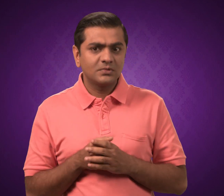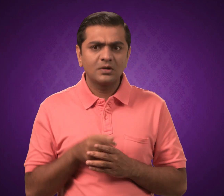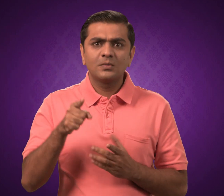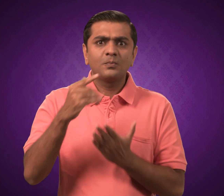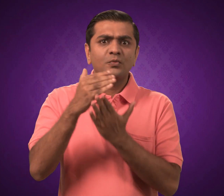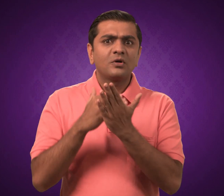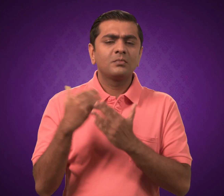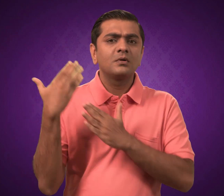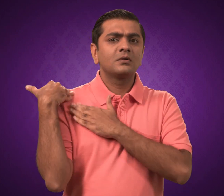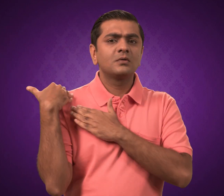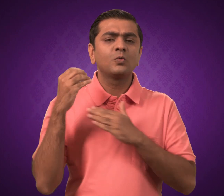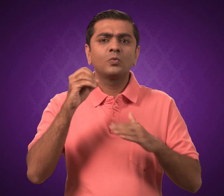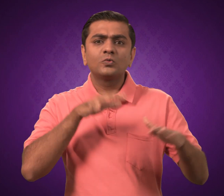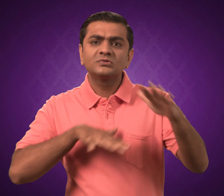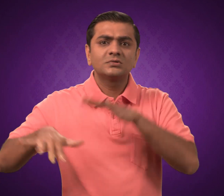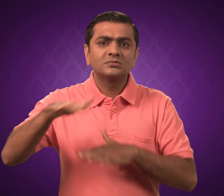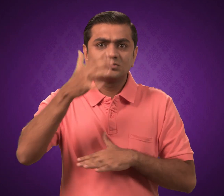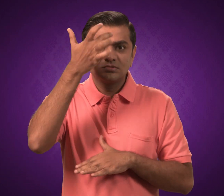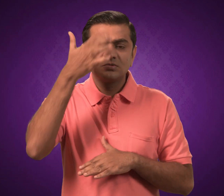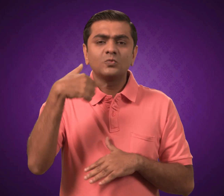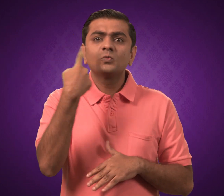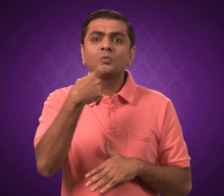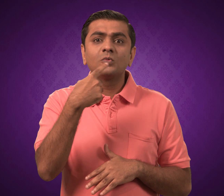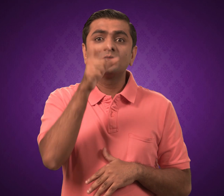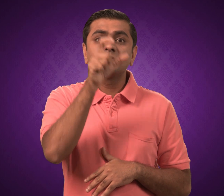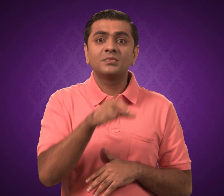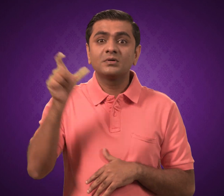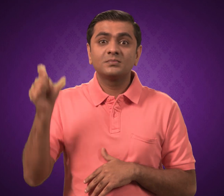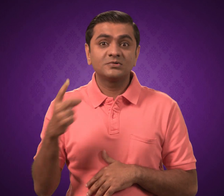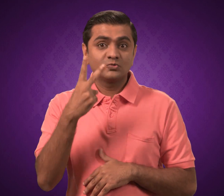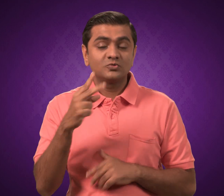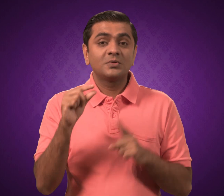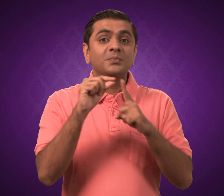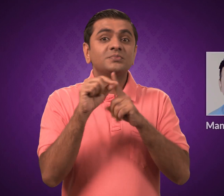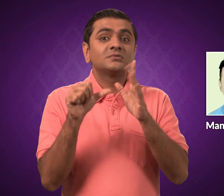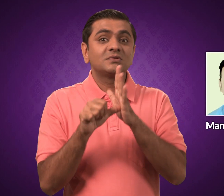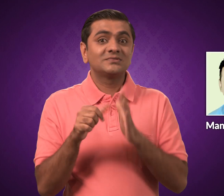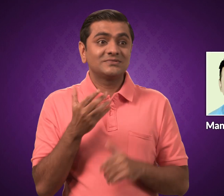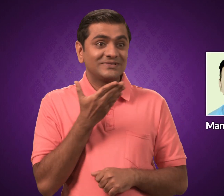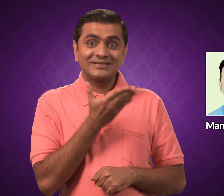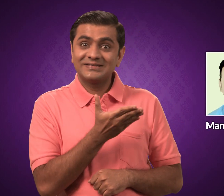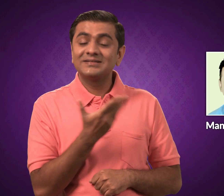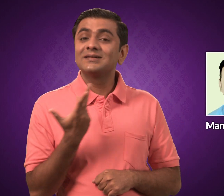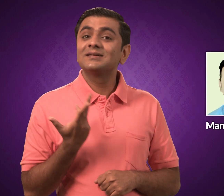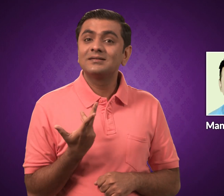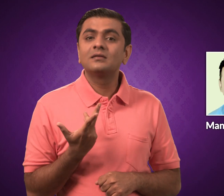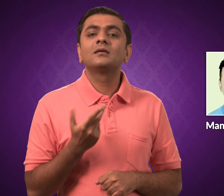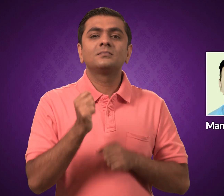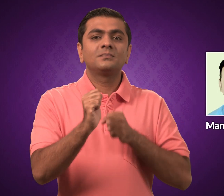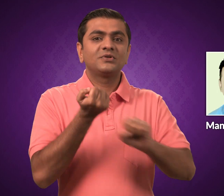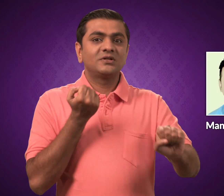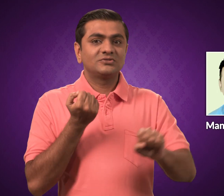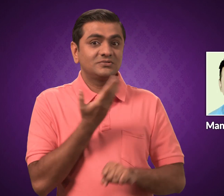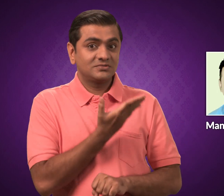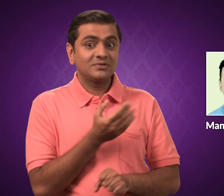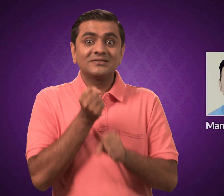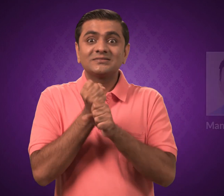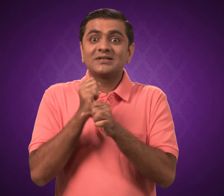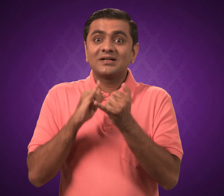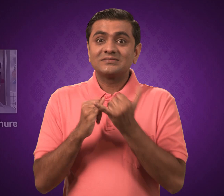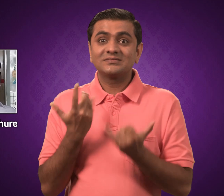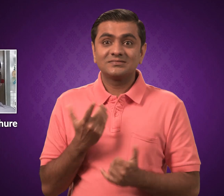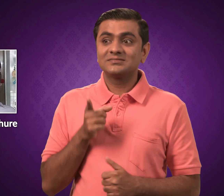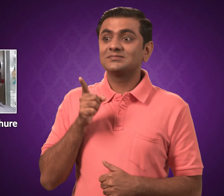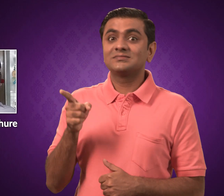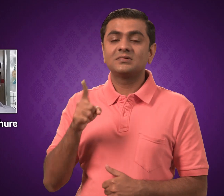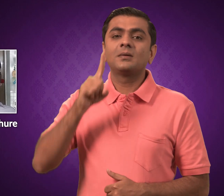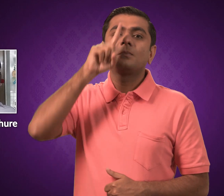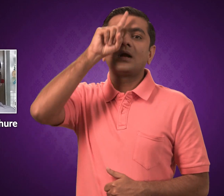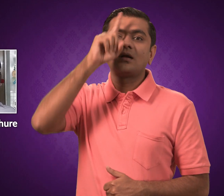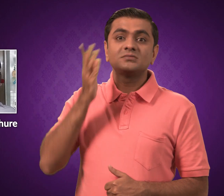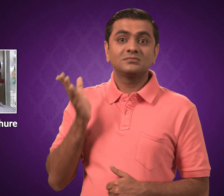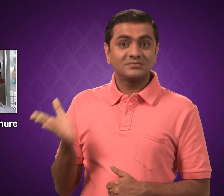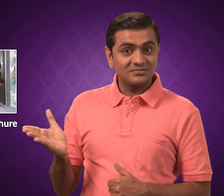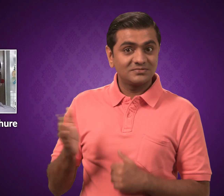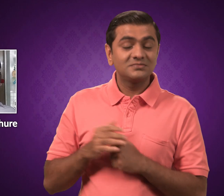The programmed is organised by President Manish Vaidya and General Secretary Prakash Dhure.